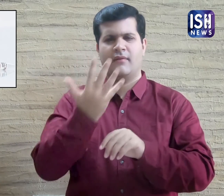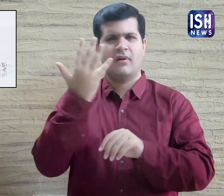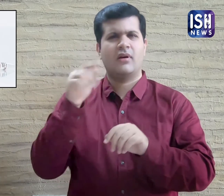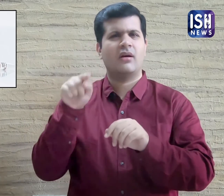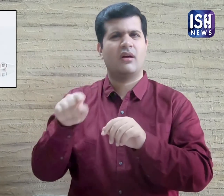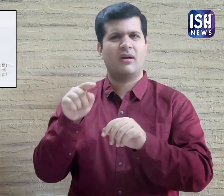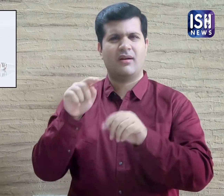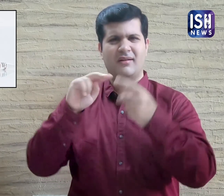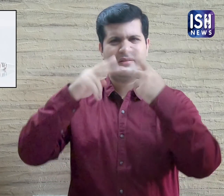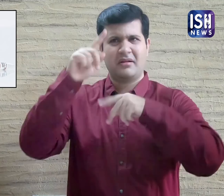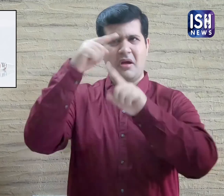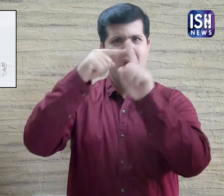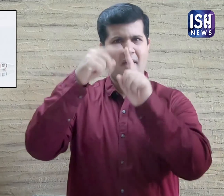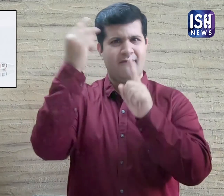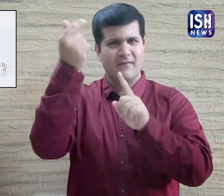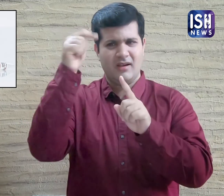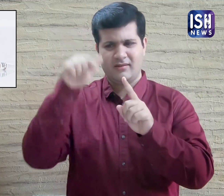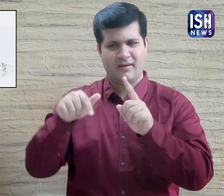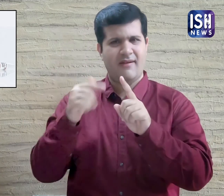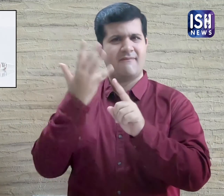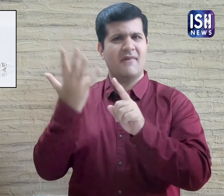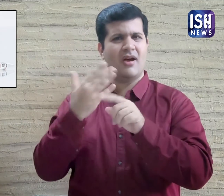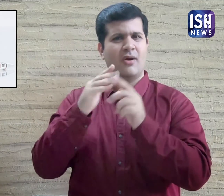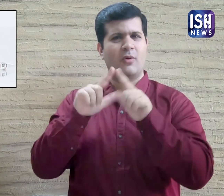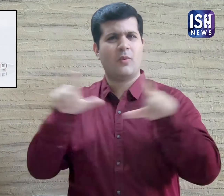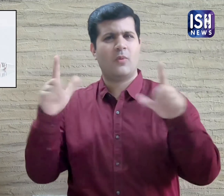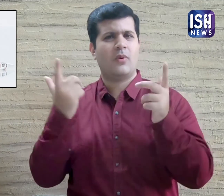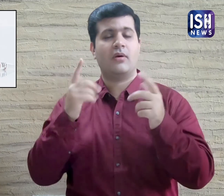What is the difference between these 2 kits?